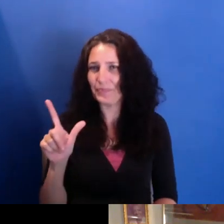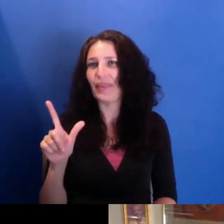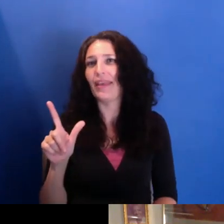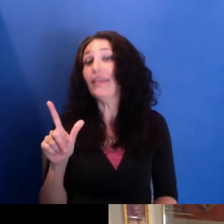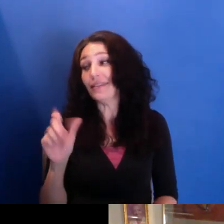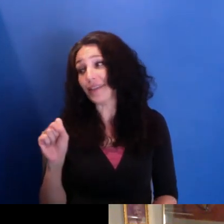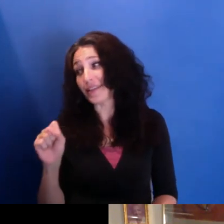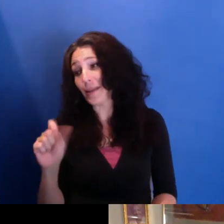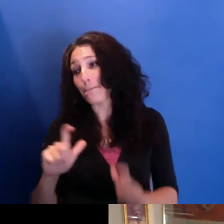I mean, I--